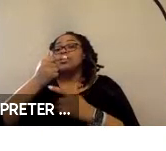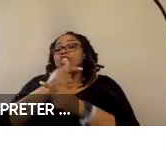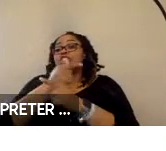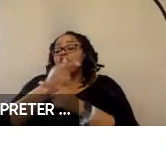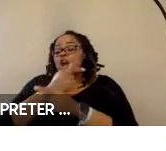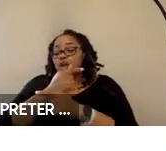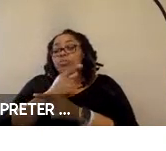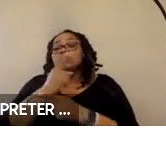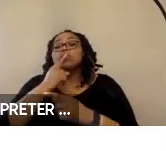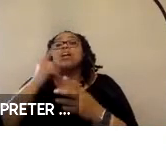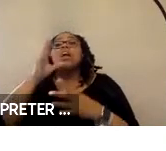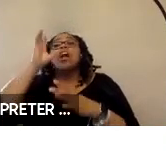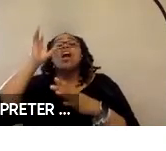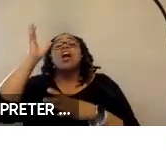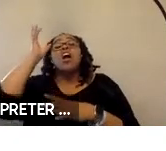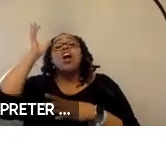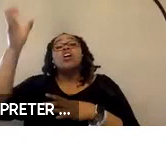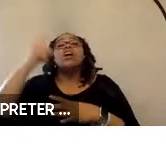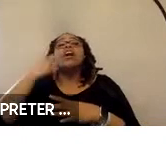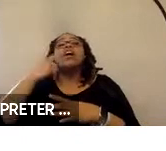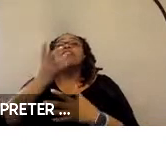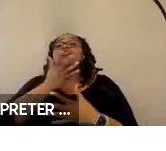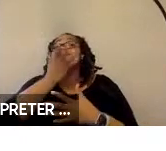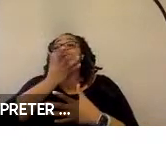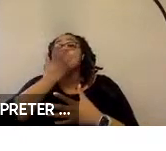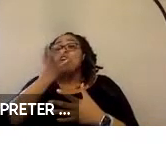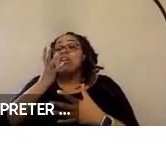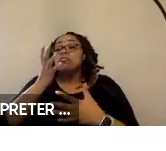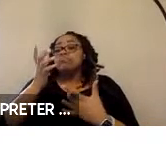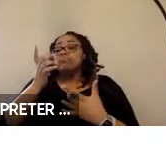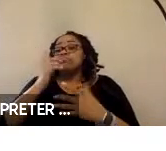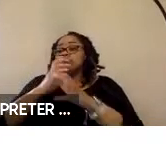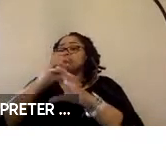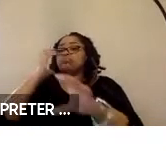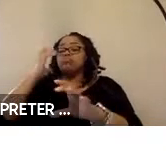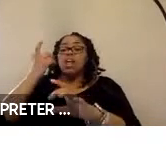of a truck trailer hitch, where any heavy truck cab can haul any trailer because they’re